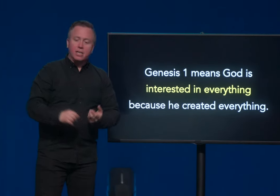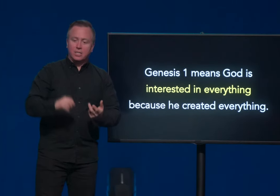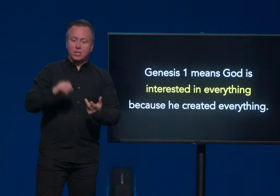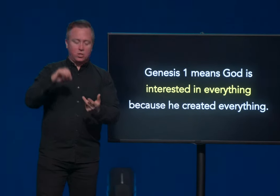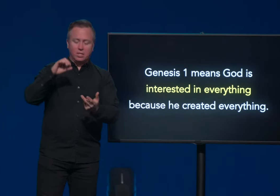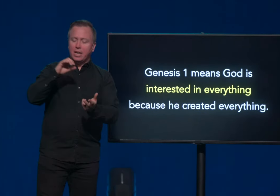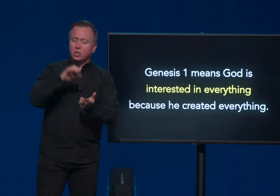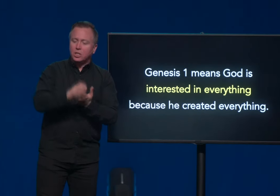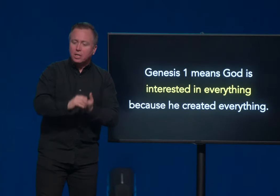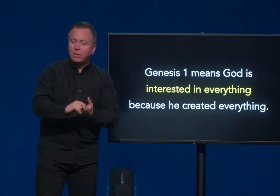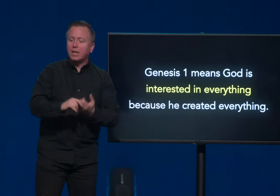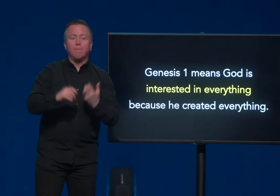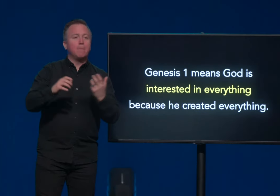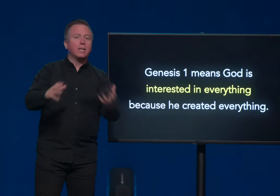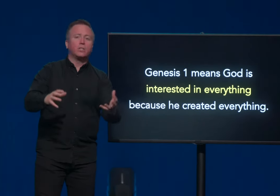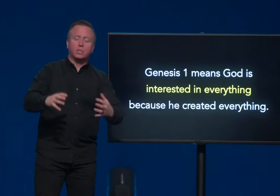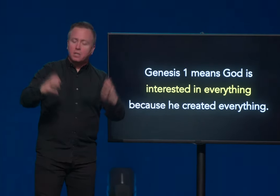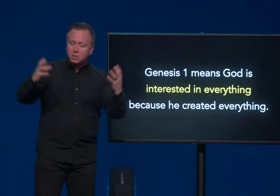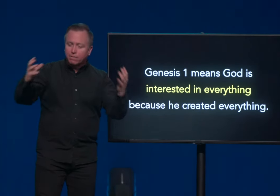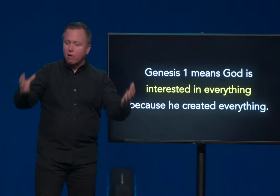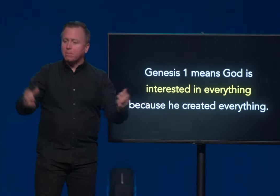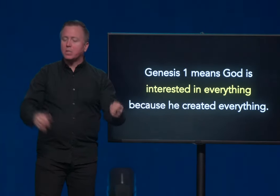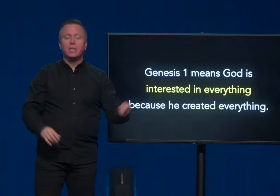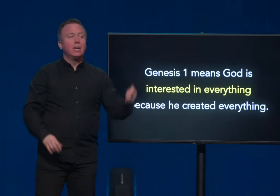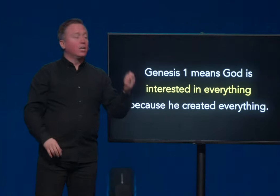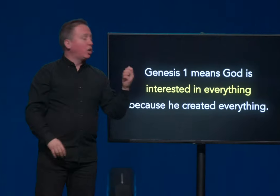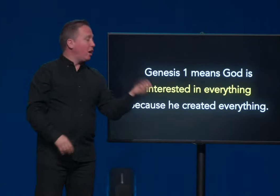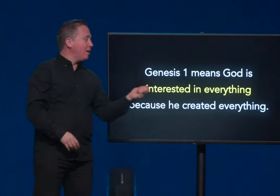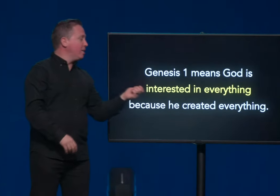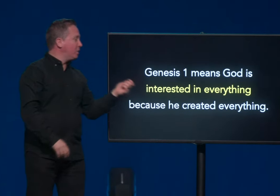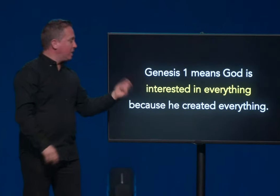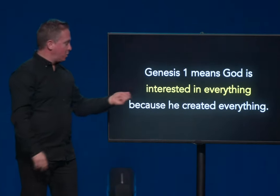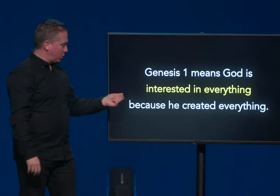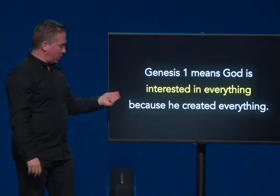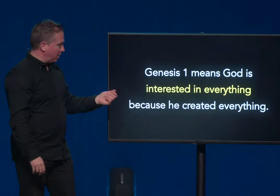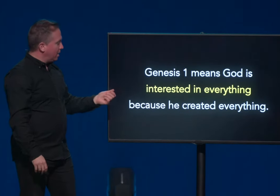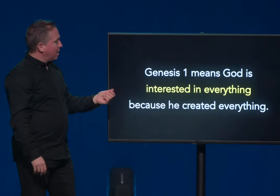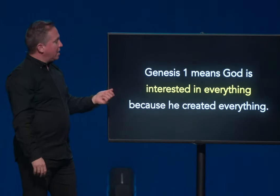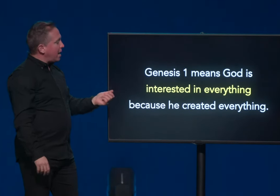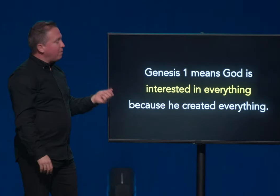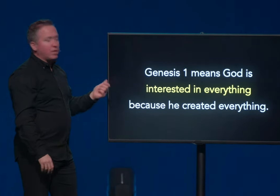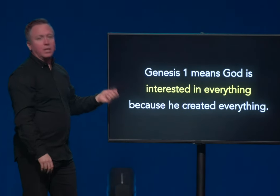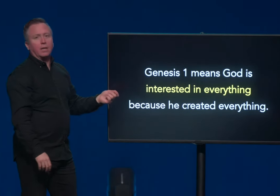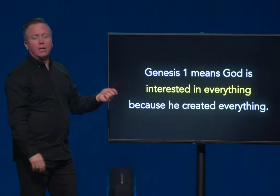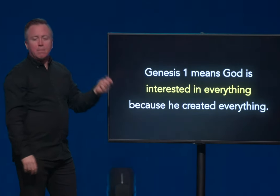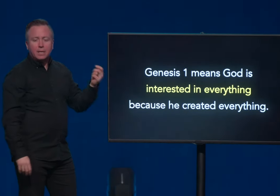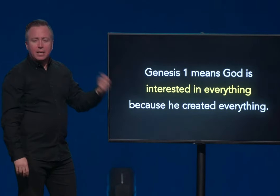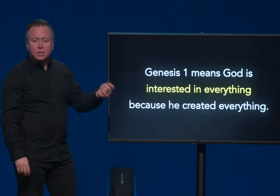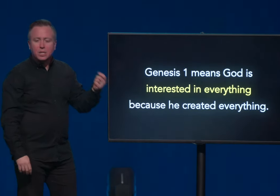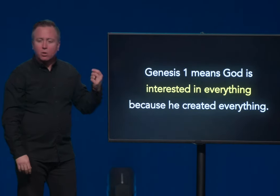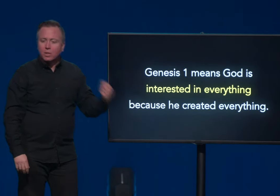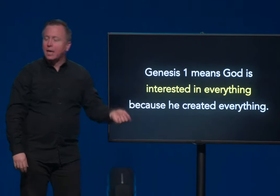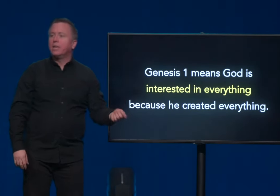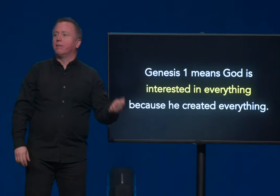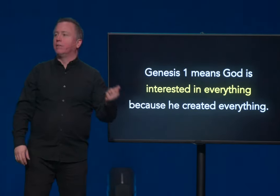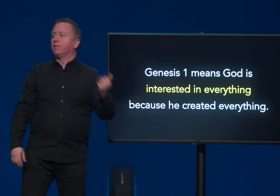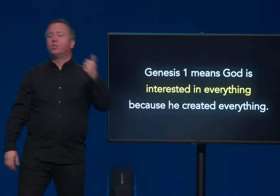He's interested in engineering and medical studies and pharmacy. God is interested in everything because he created everything.